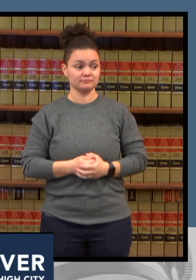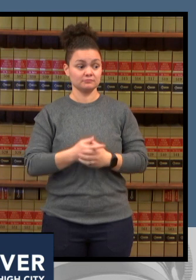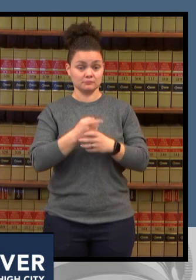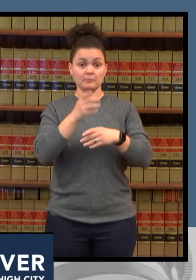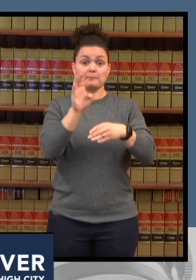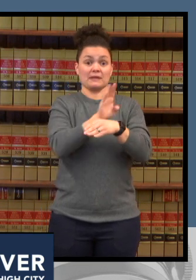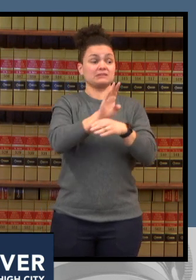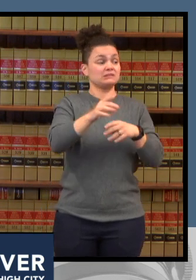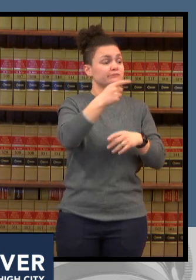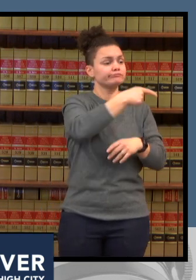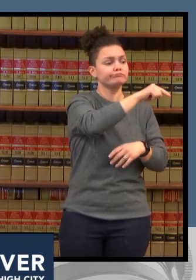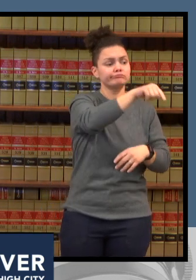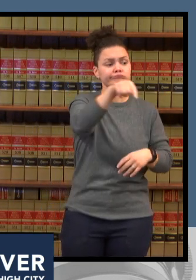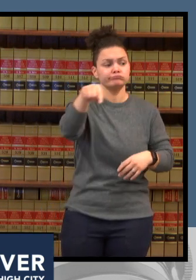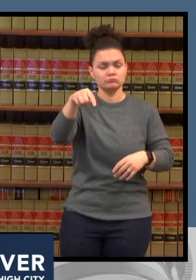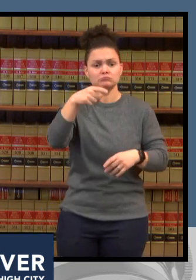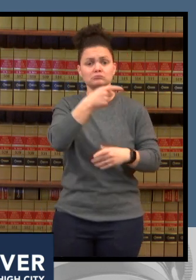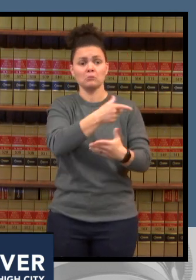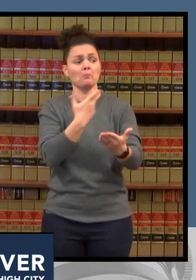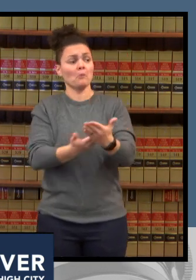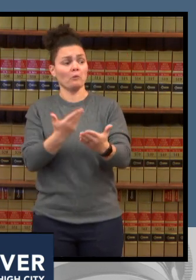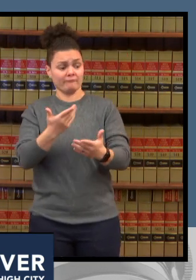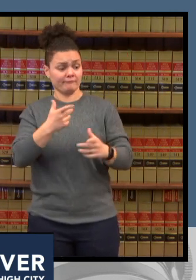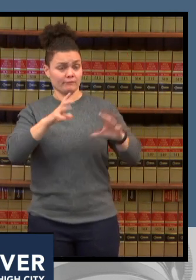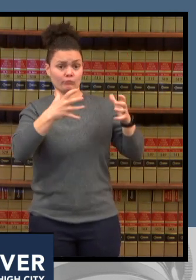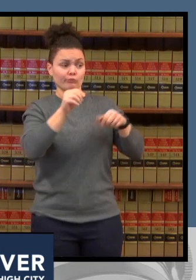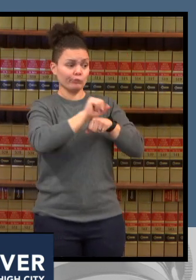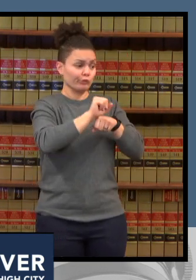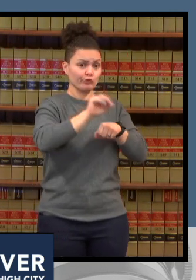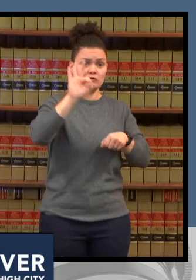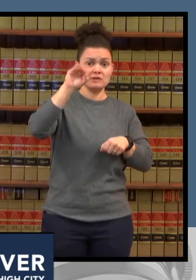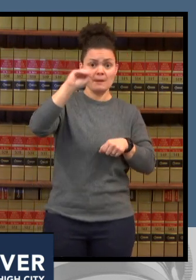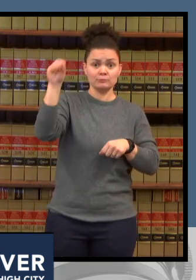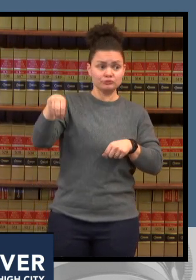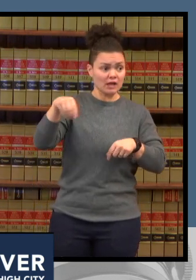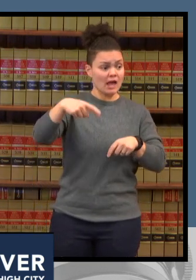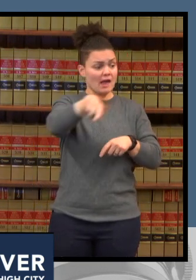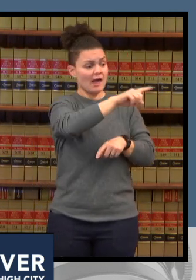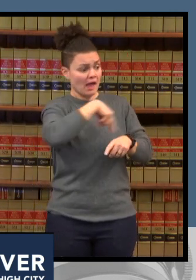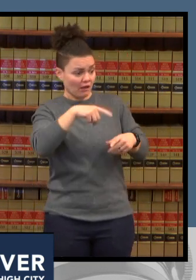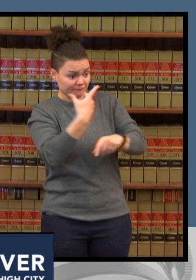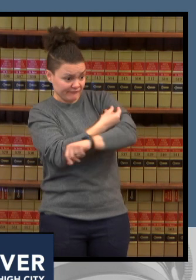coverings off the five people five percent that are unvaccinated still have to wear face coverings